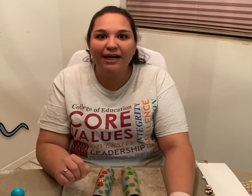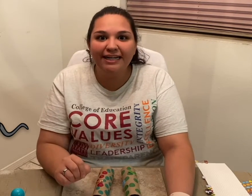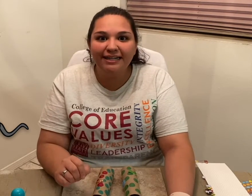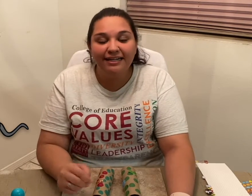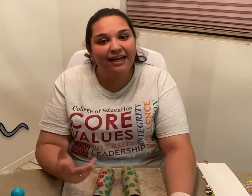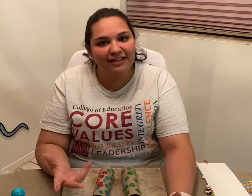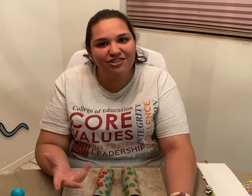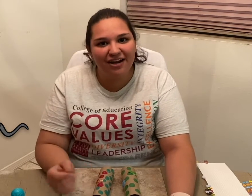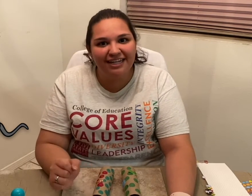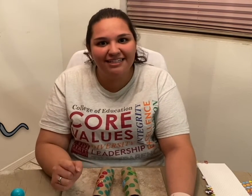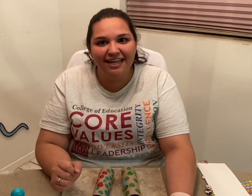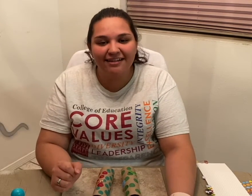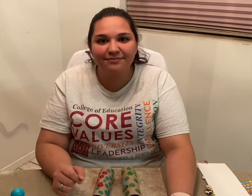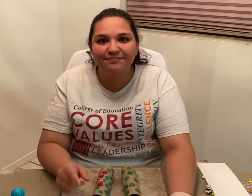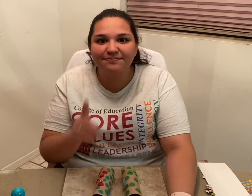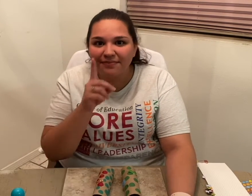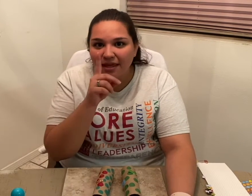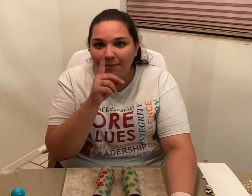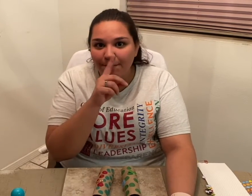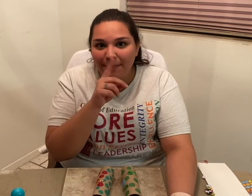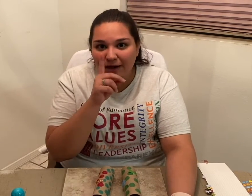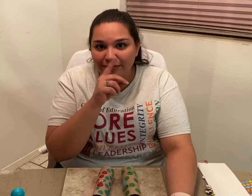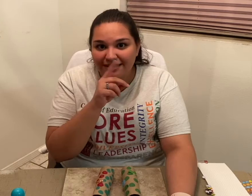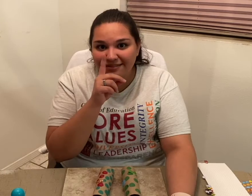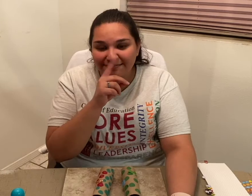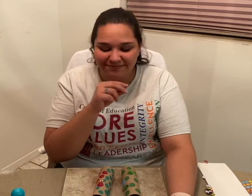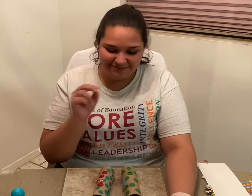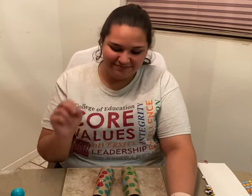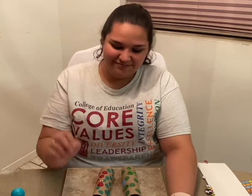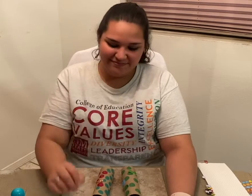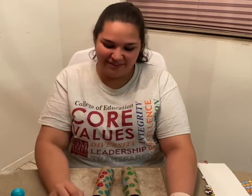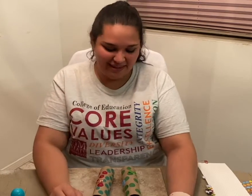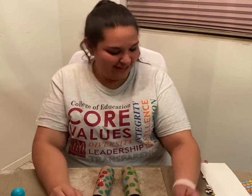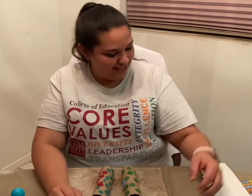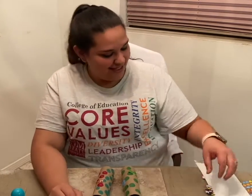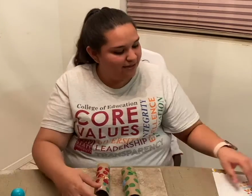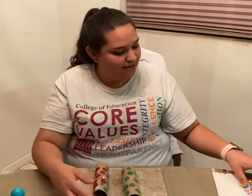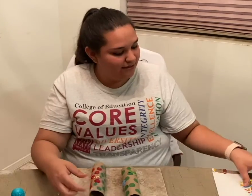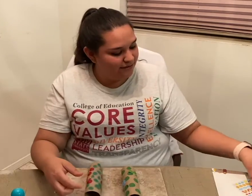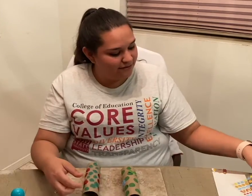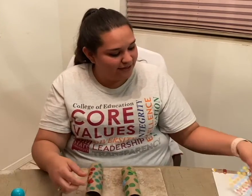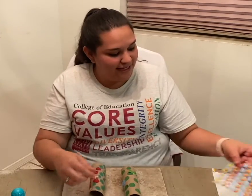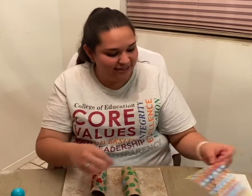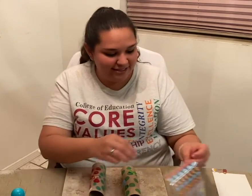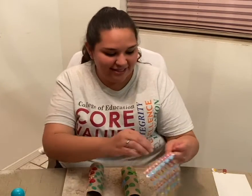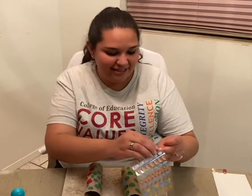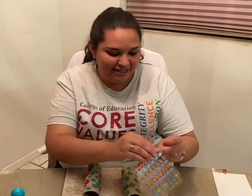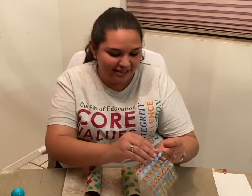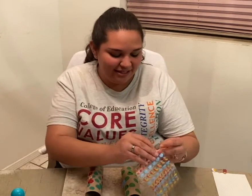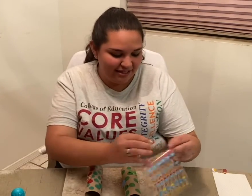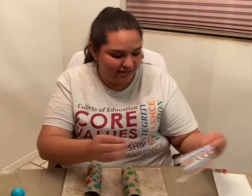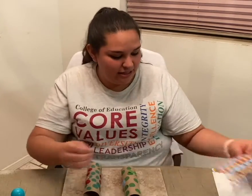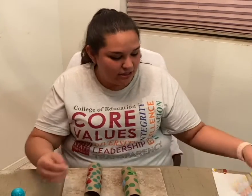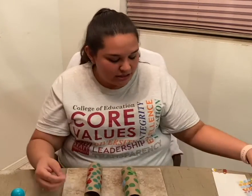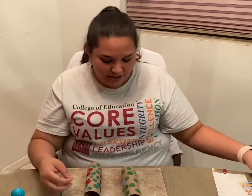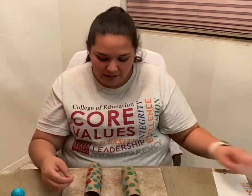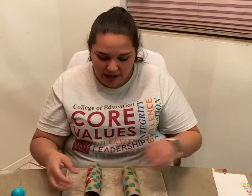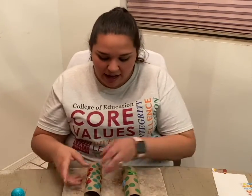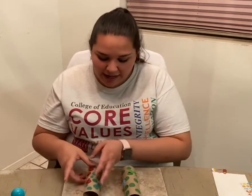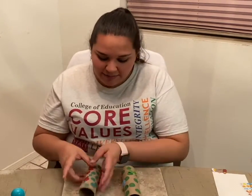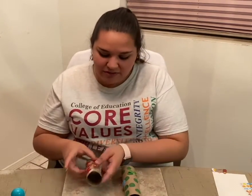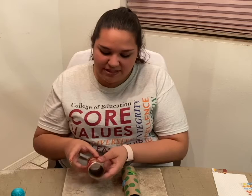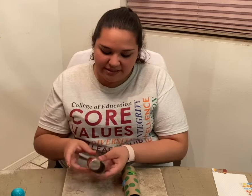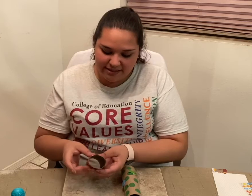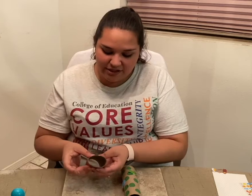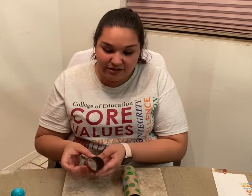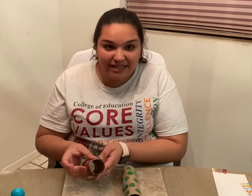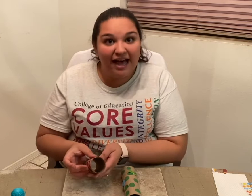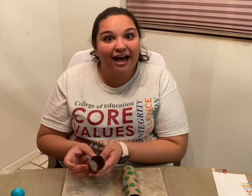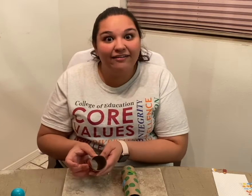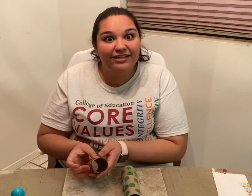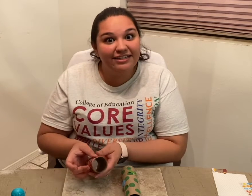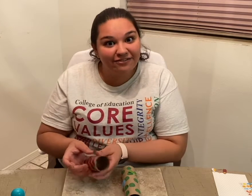Now, let's try it together! Mouse (signs 'mouse'). Alright... so, I'm using stickers that have the different